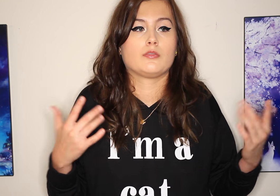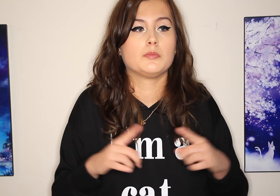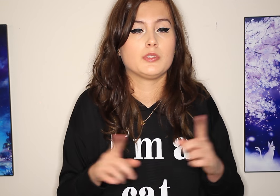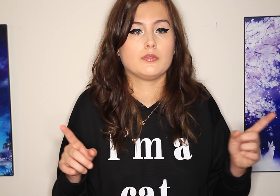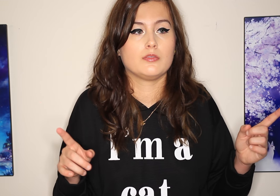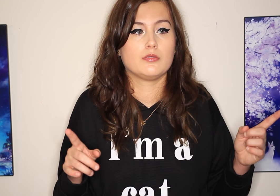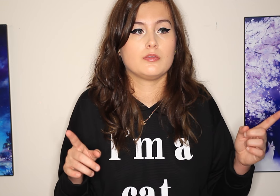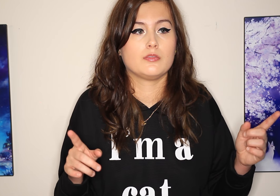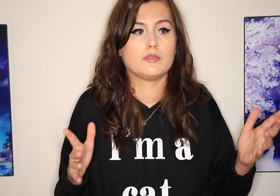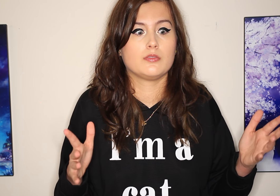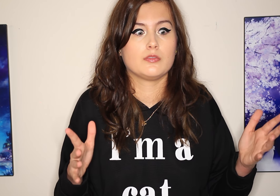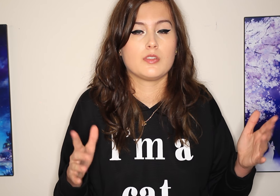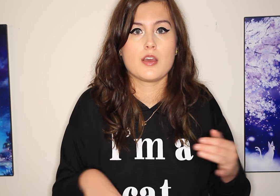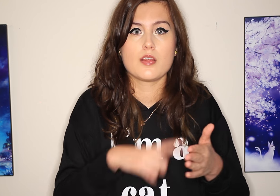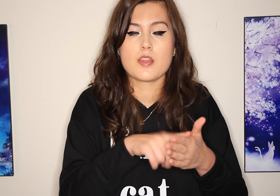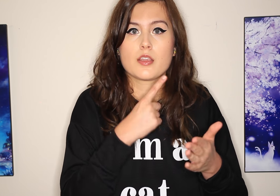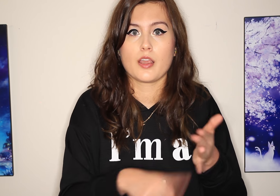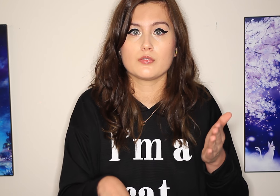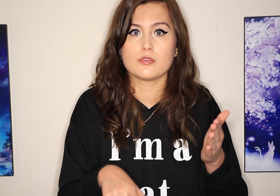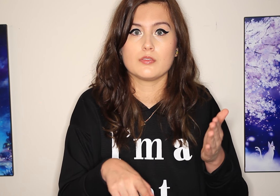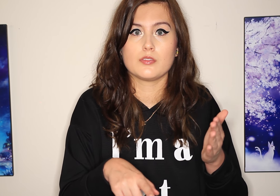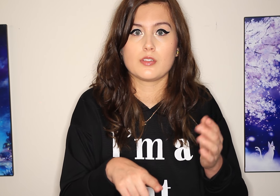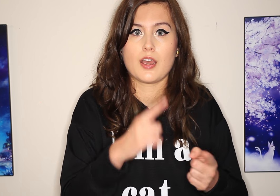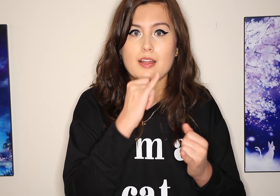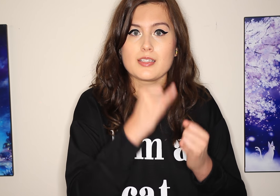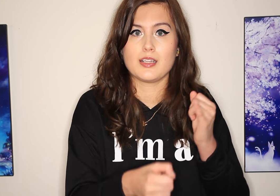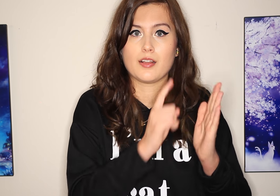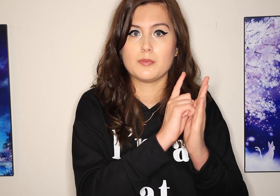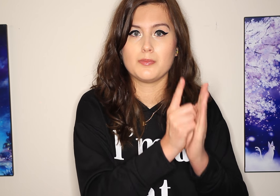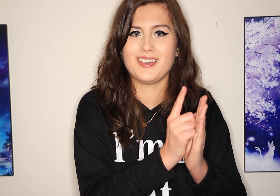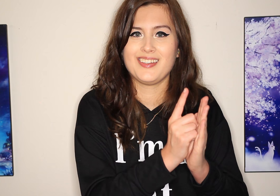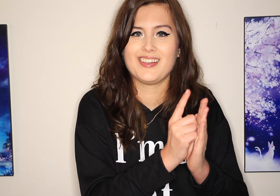But the interpreter had been canceled at the last minute.